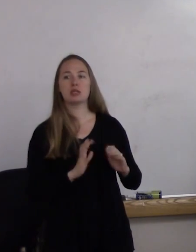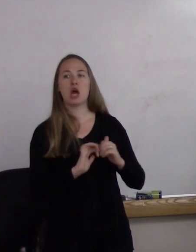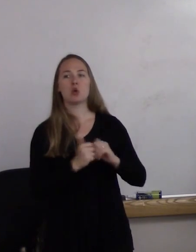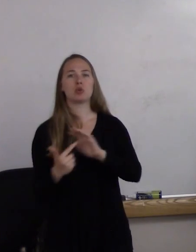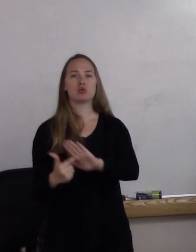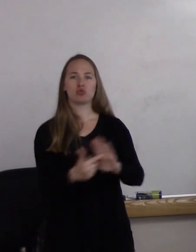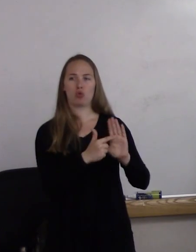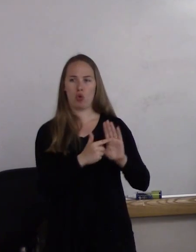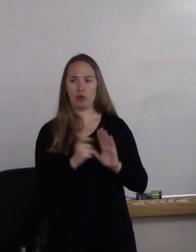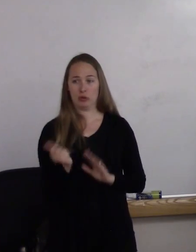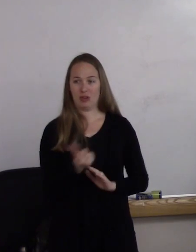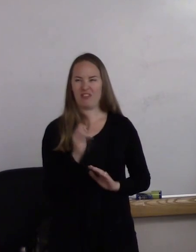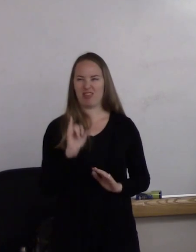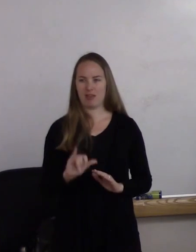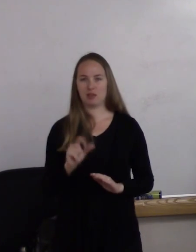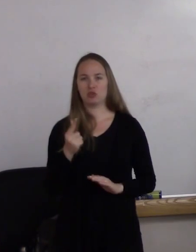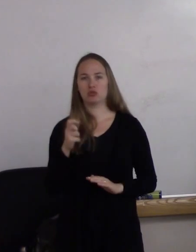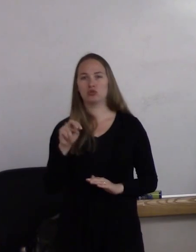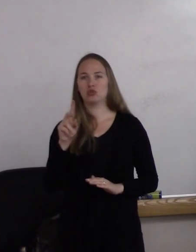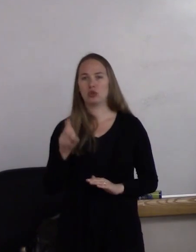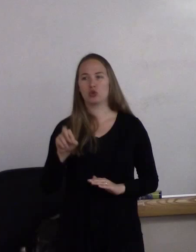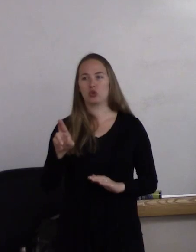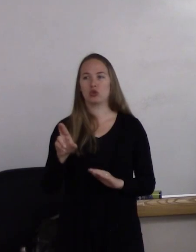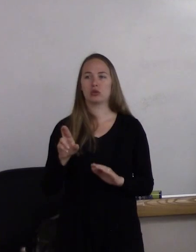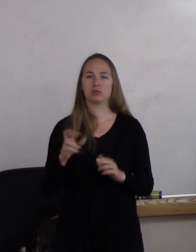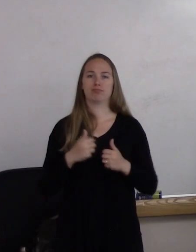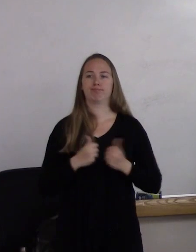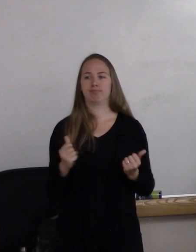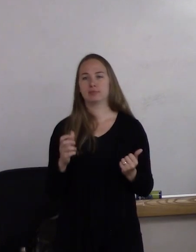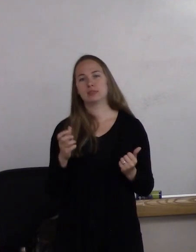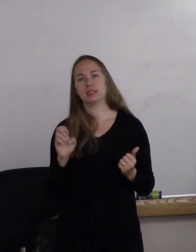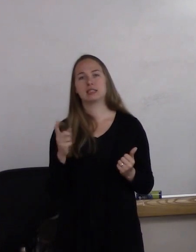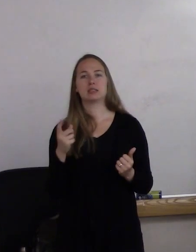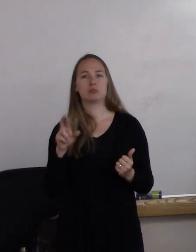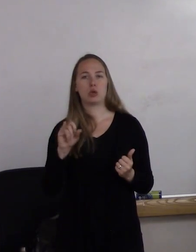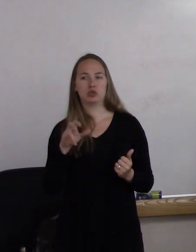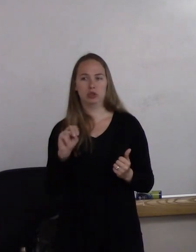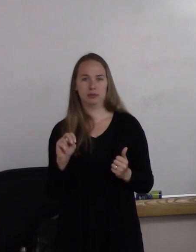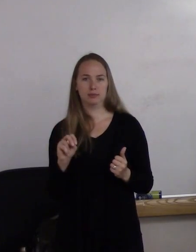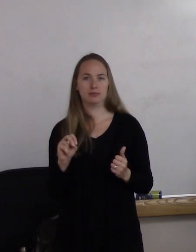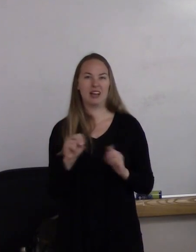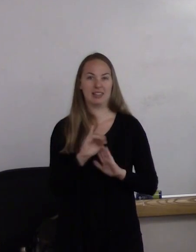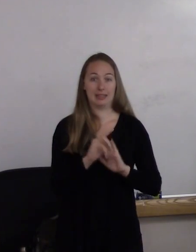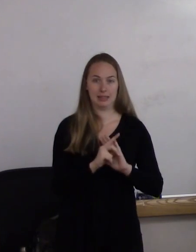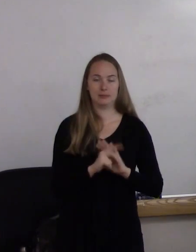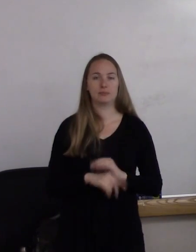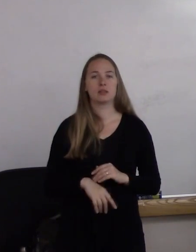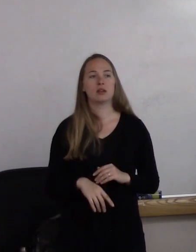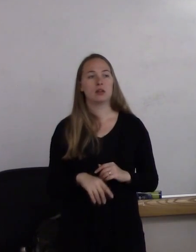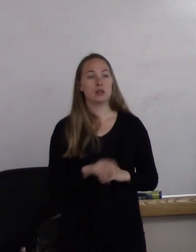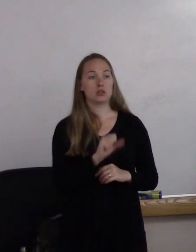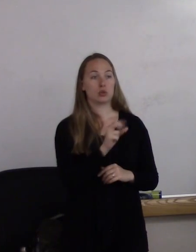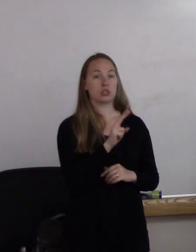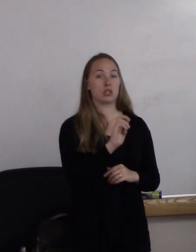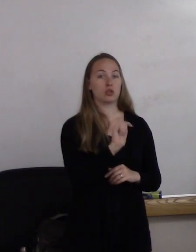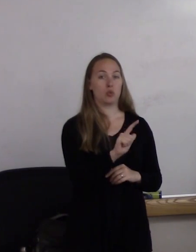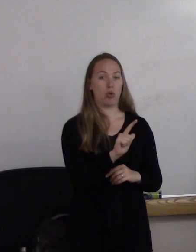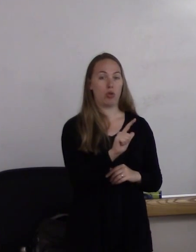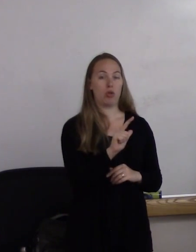That's your gender expression and your gender identity. So I'm gonna talk about sexual orientations and gender expressions or gender identities